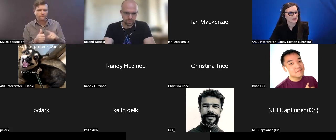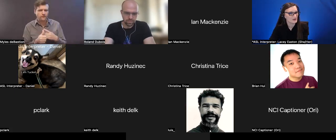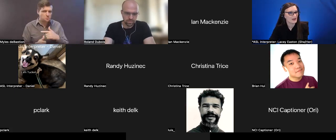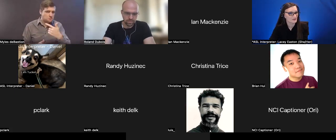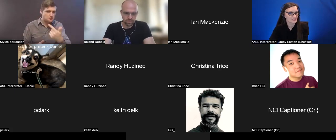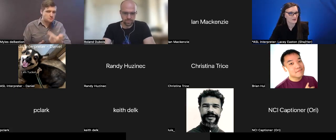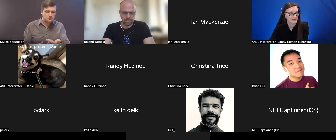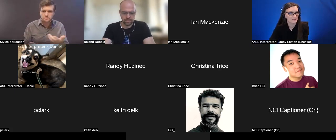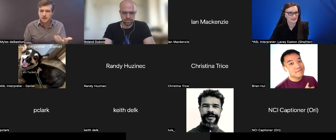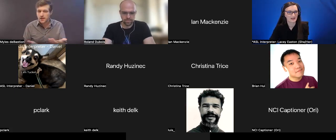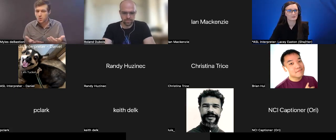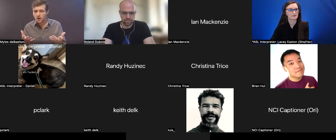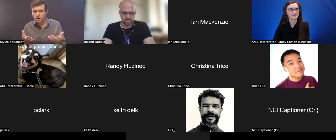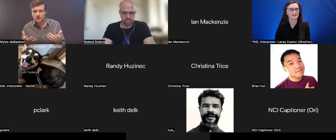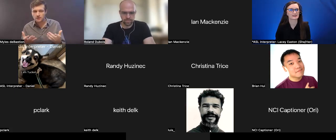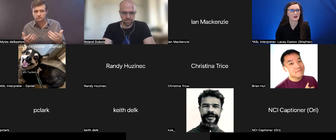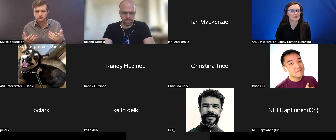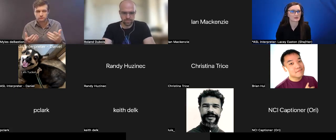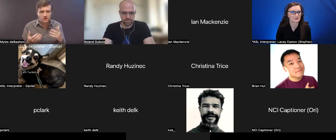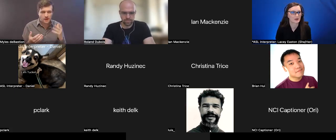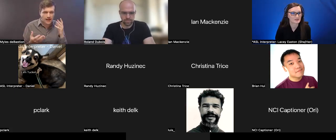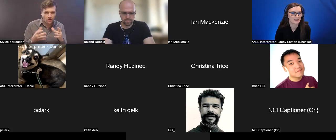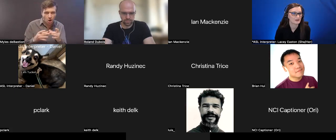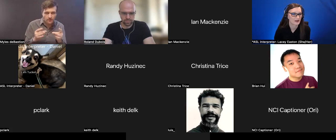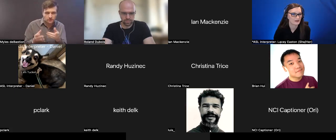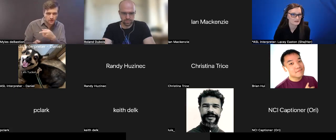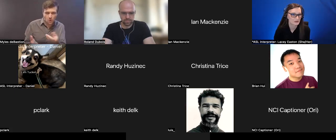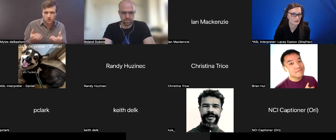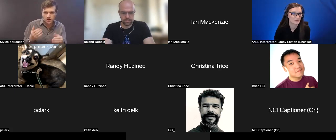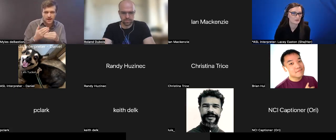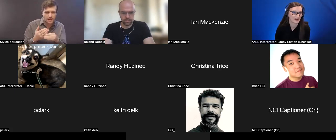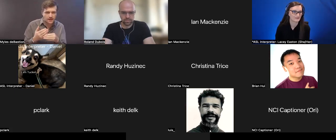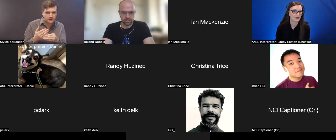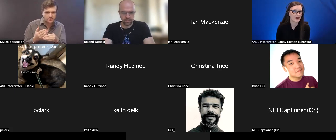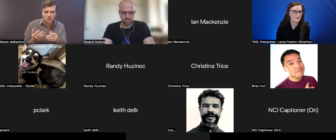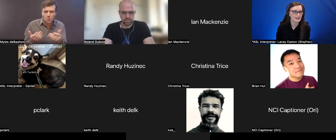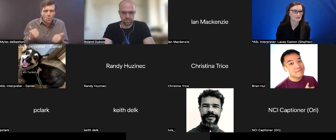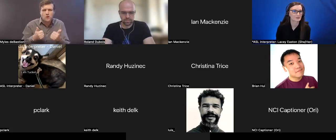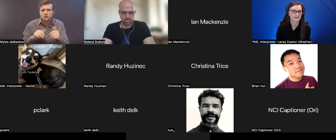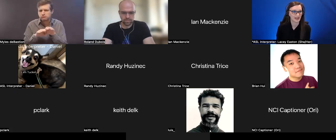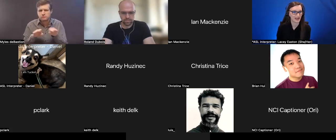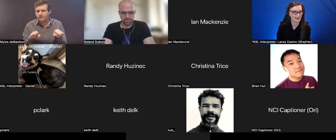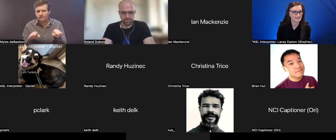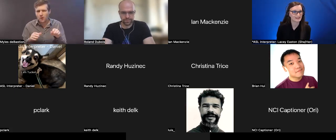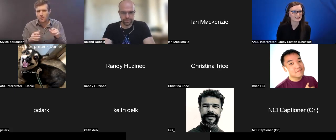thoughts myself. But I would like to open the floor to anyone else who wants to add to this.